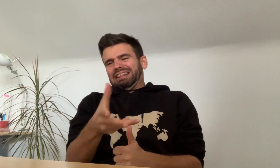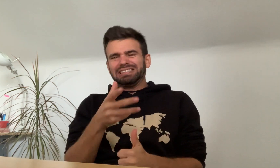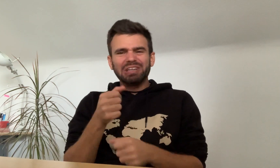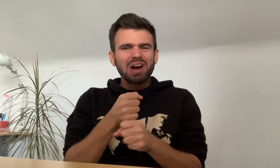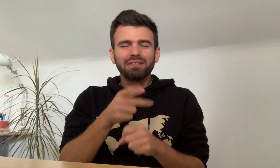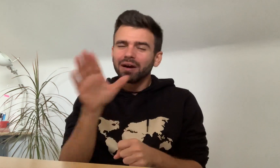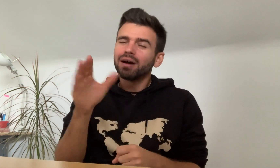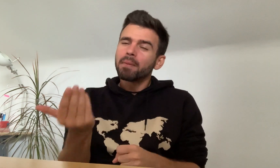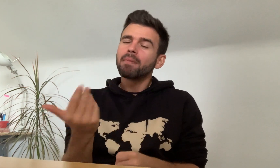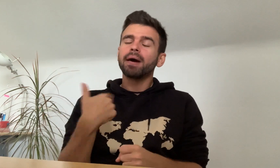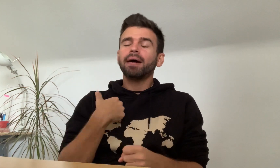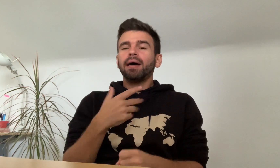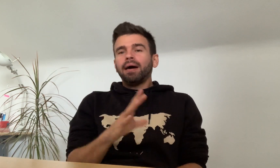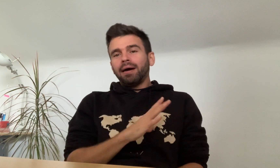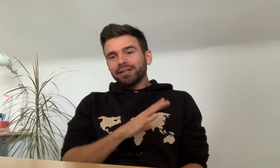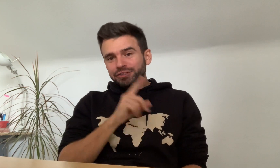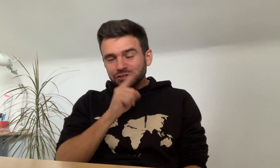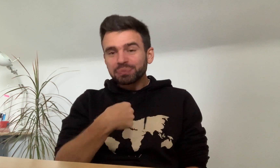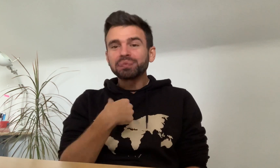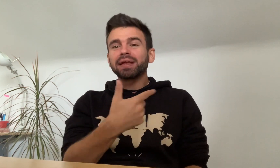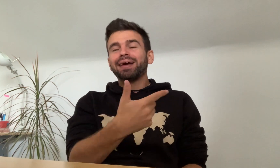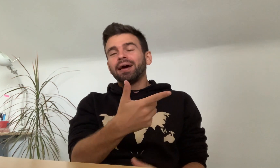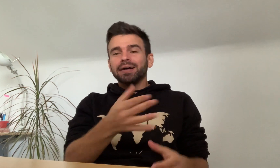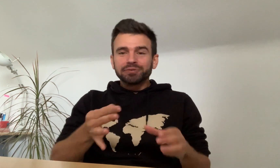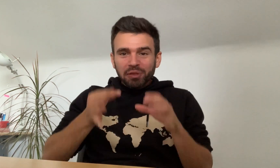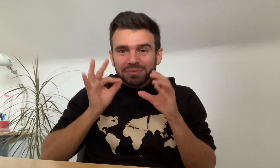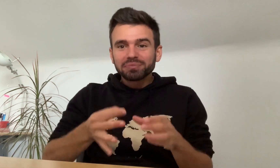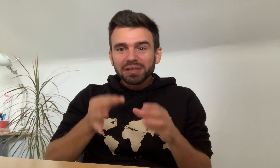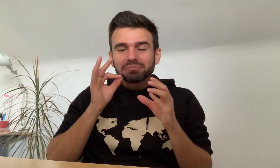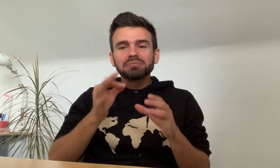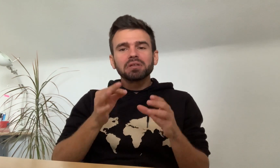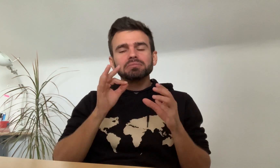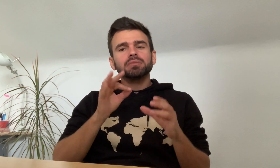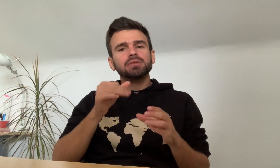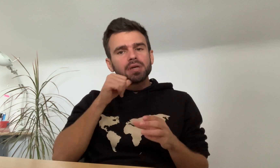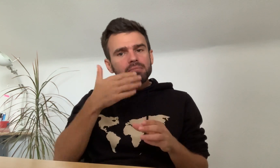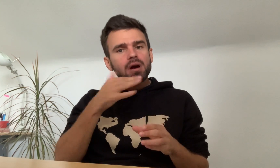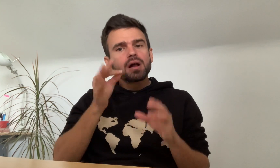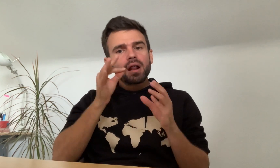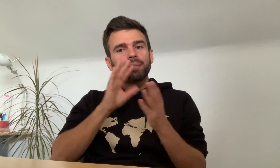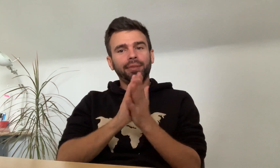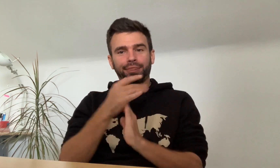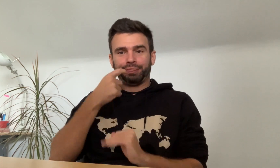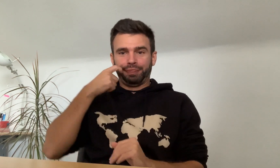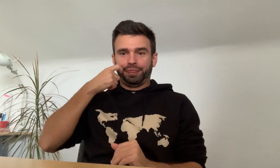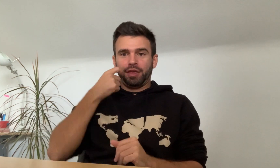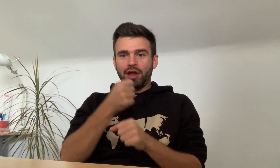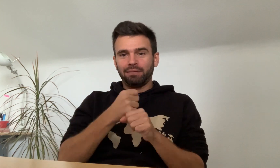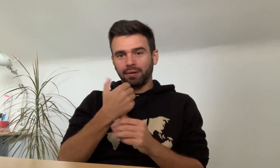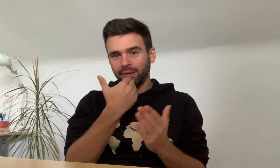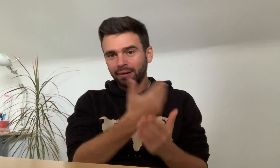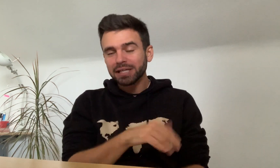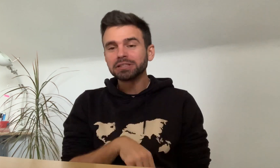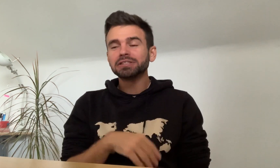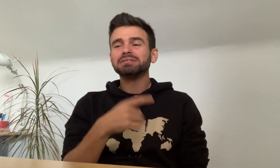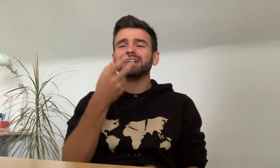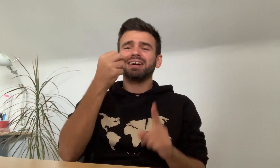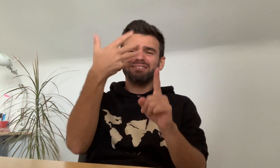I didn’t like coffee but was willing to try, and I ended up being addicted to coffee thanks to him!